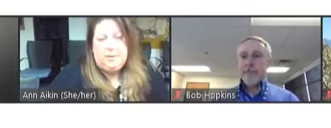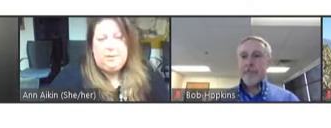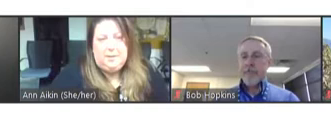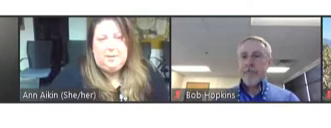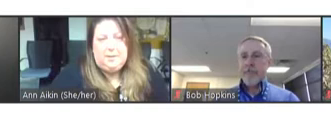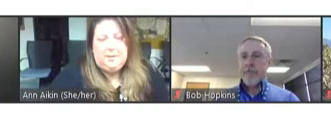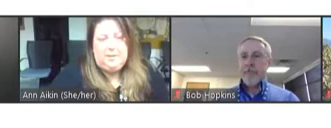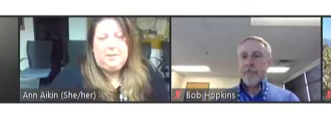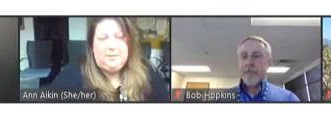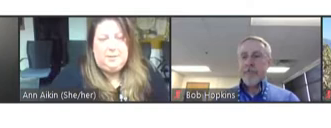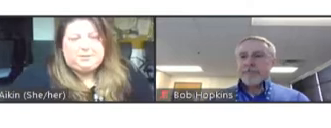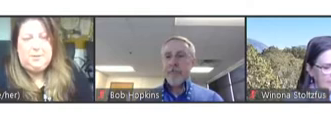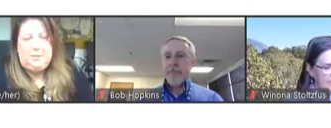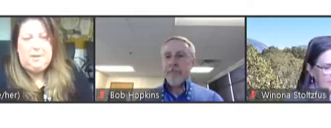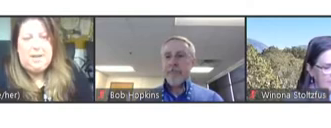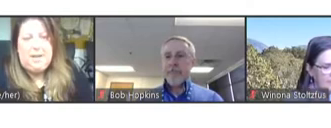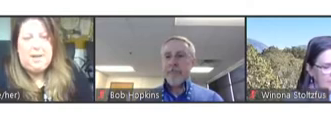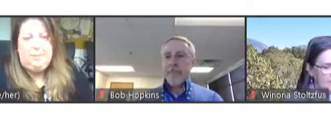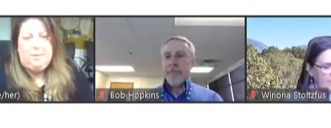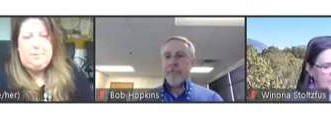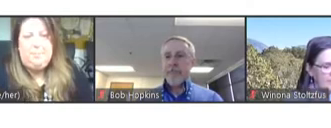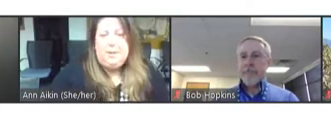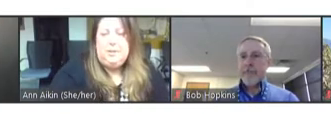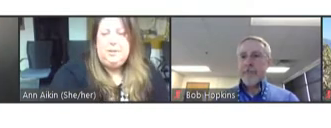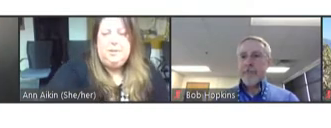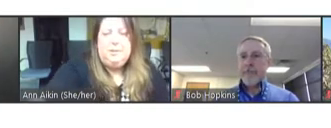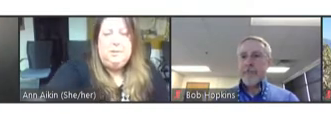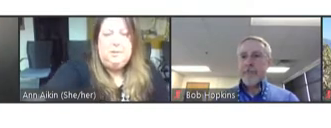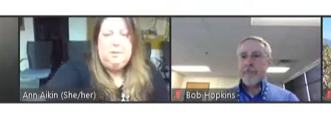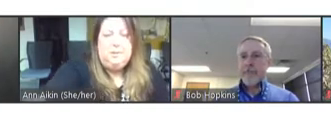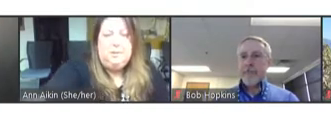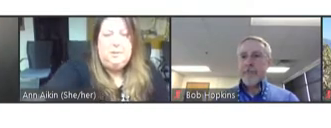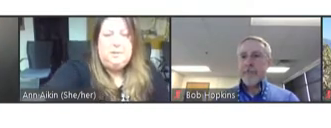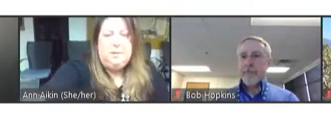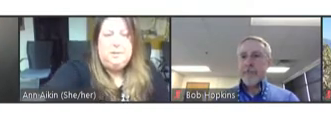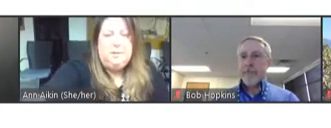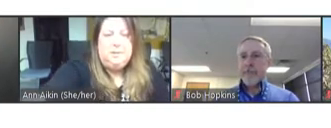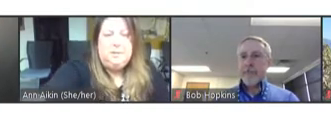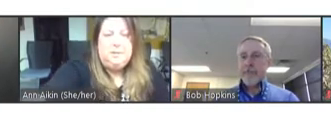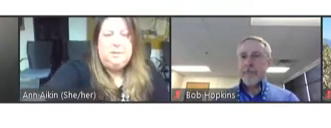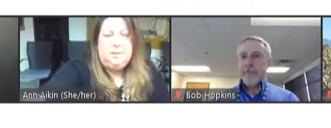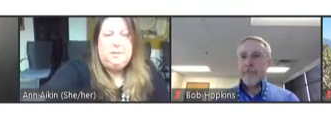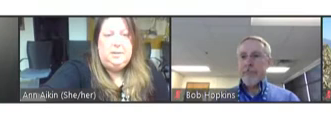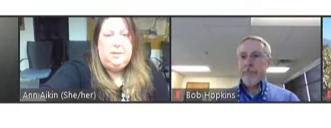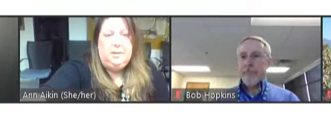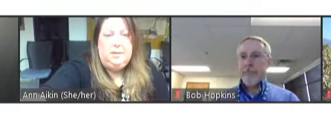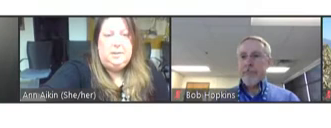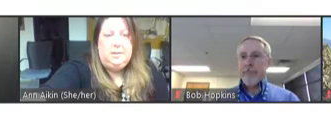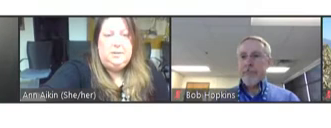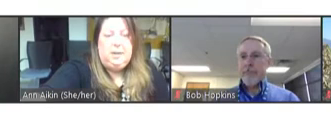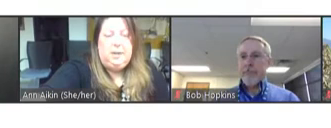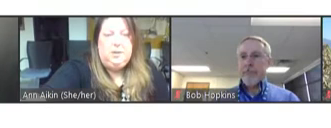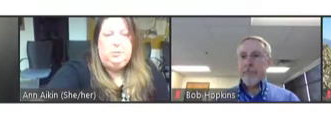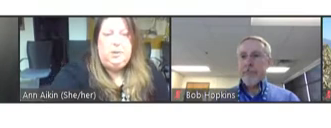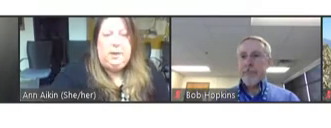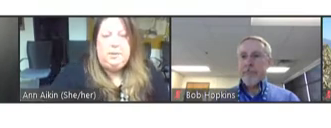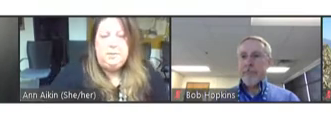Ann Aikin: Good afternoon. Barbara Mulach? Okay. Troy Knighton? Troy Knighton: